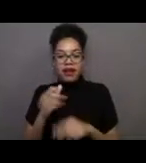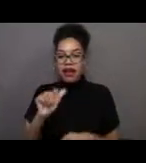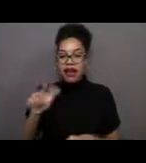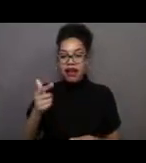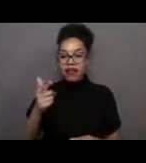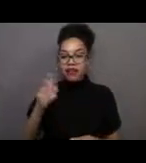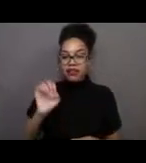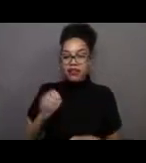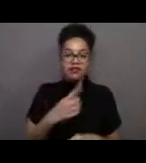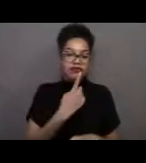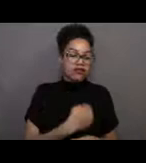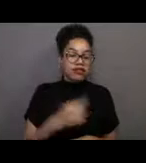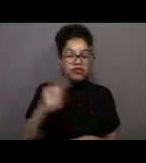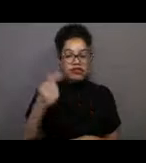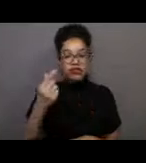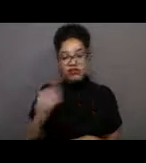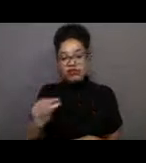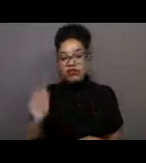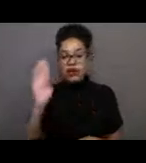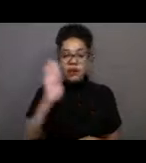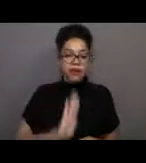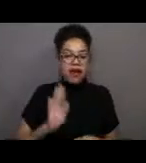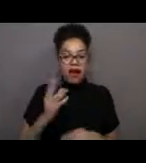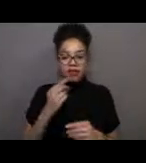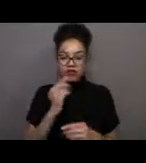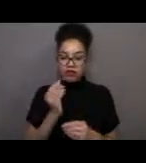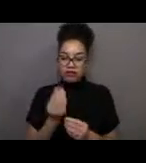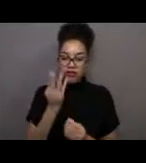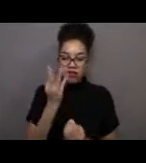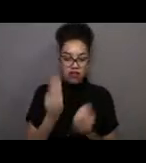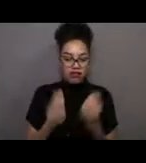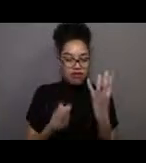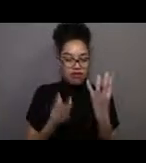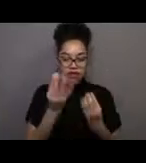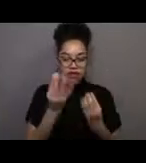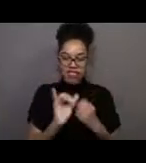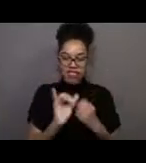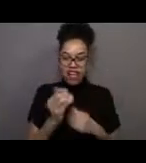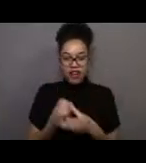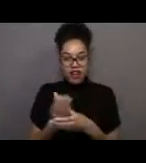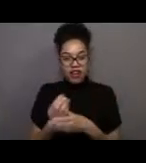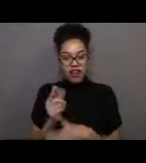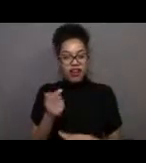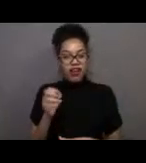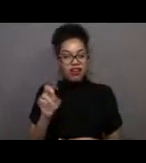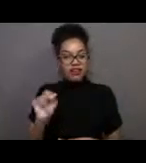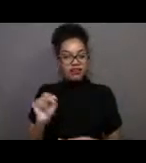all growing amongst each other like a garden. Feel free to use these resources to learn all about kelp forests